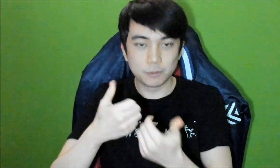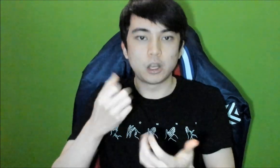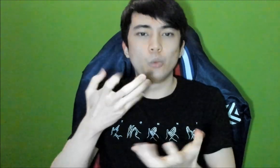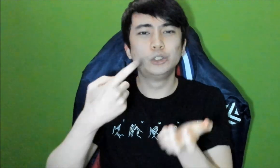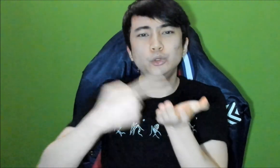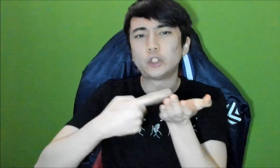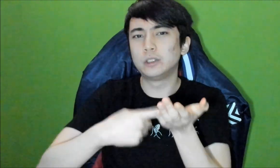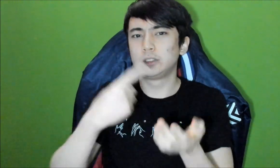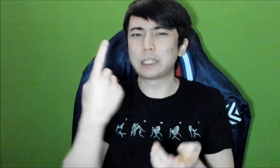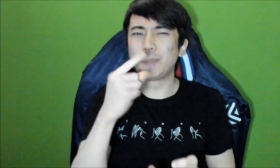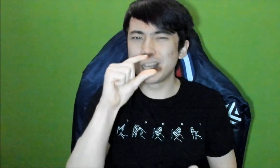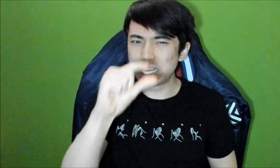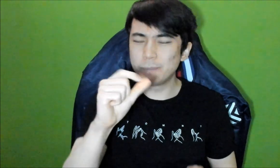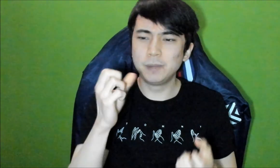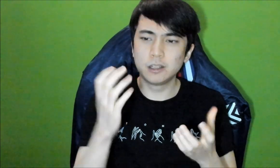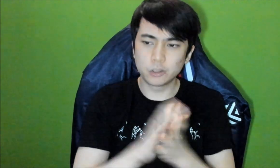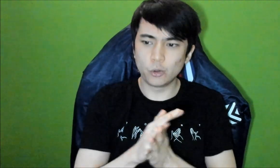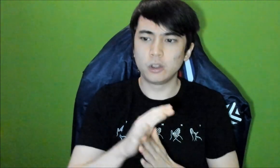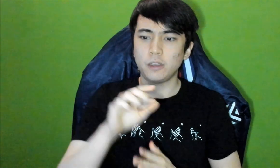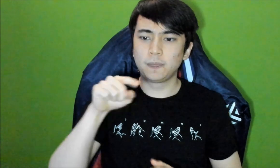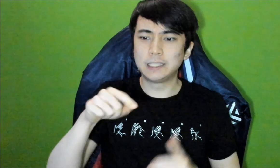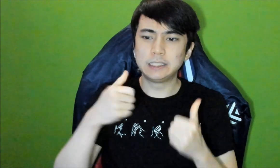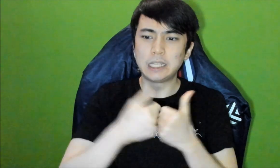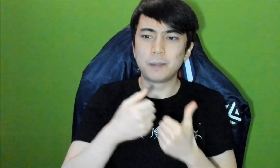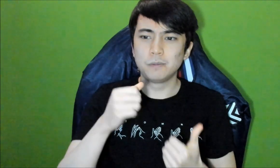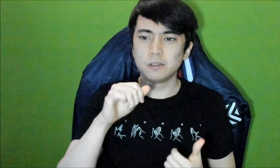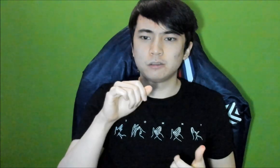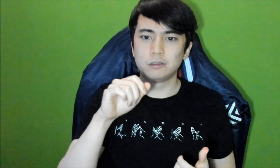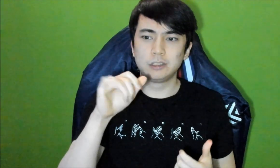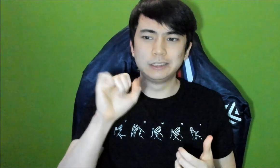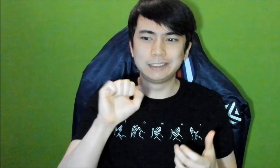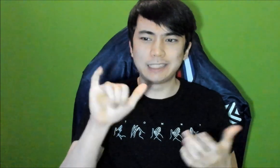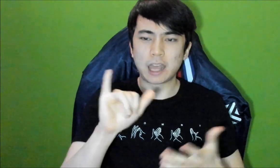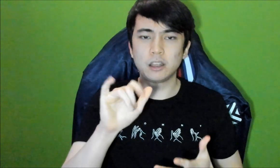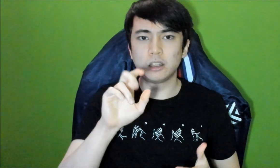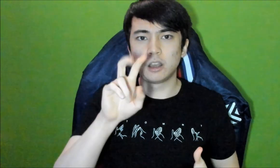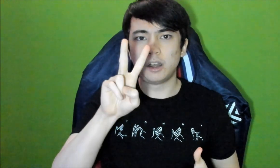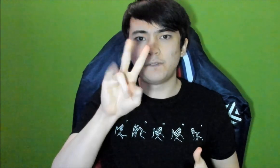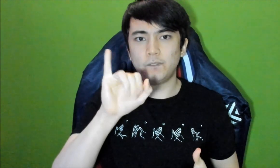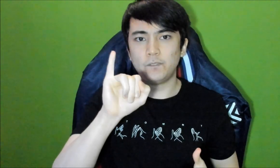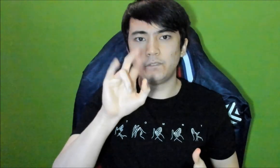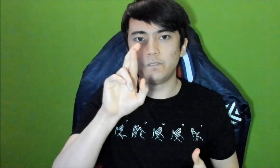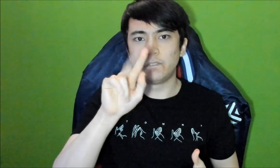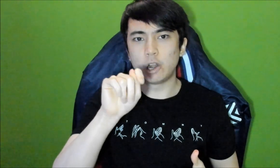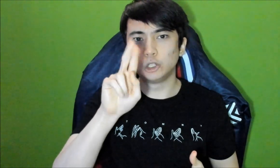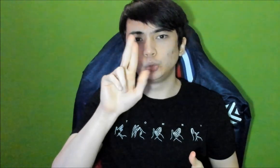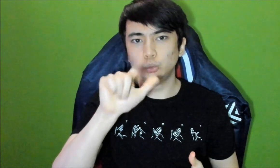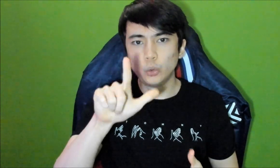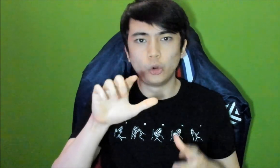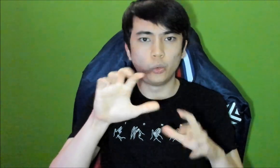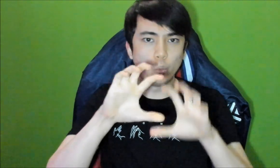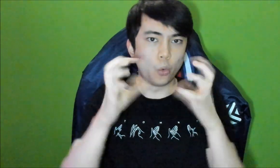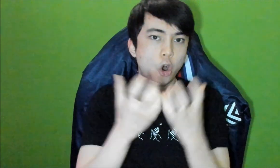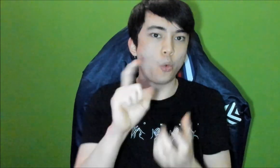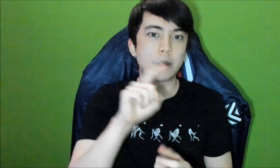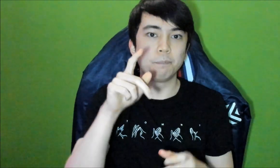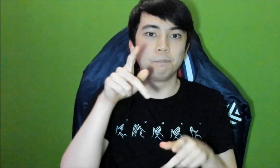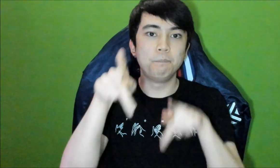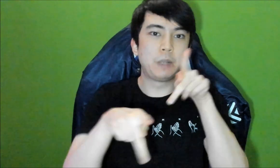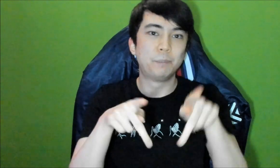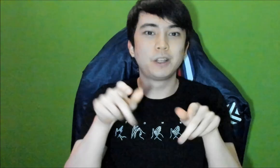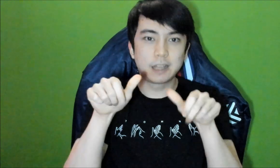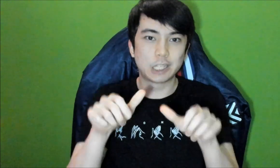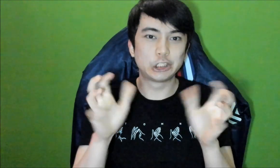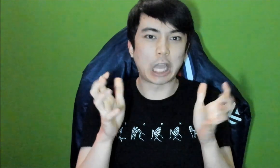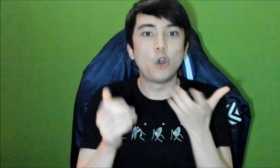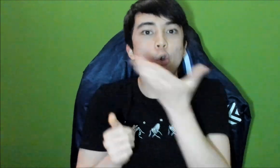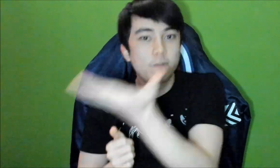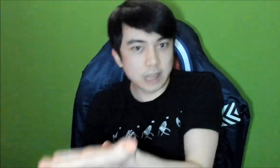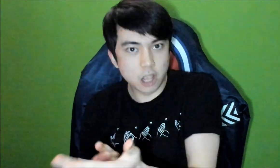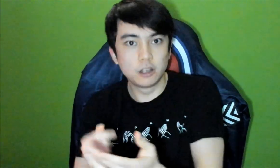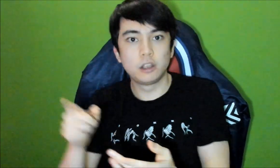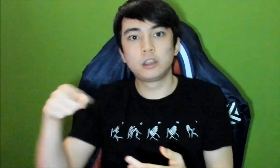I want to talk about something a little bit. This game is like the virtual world where people can chat over there